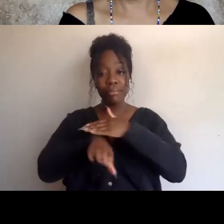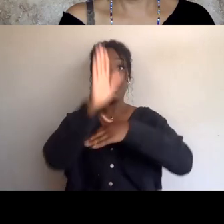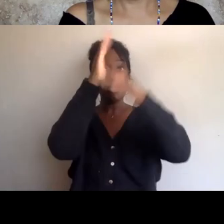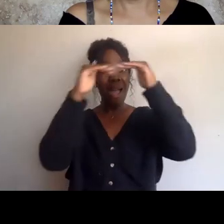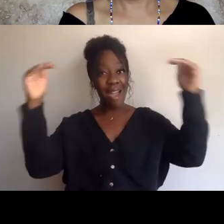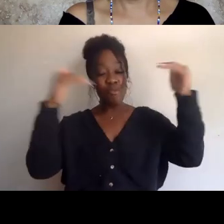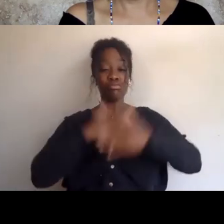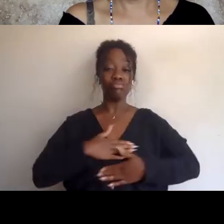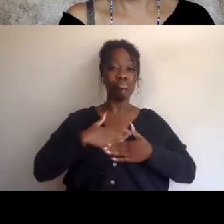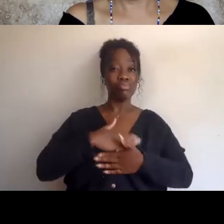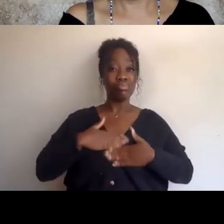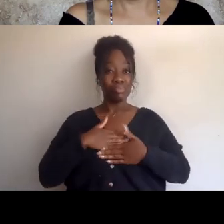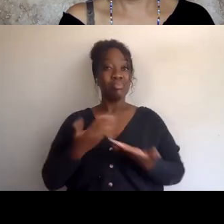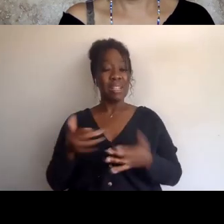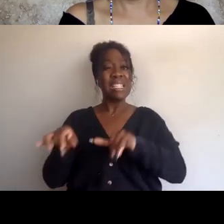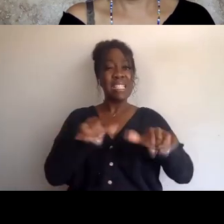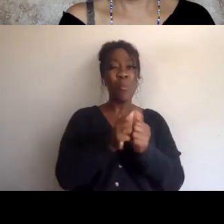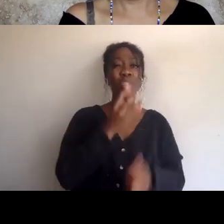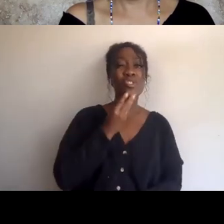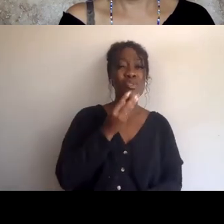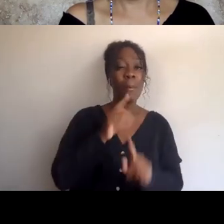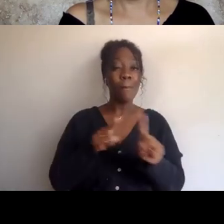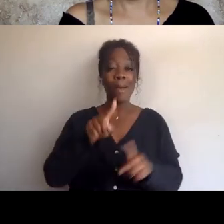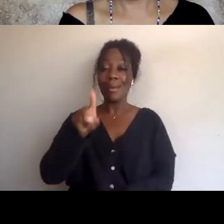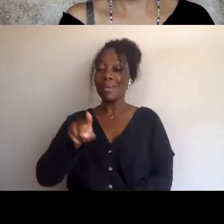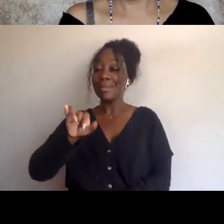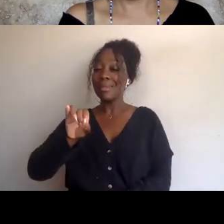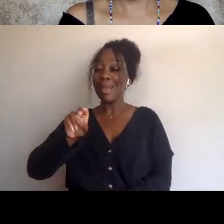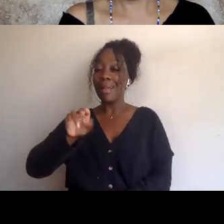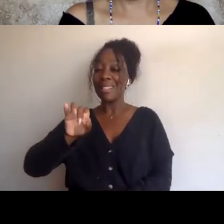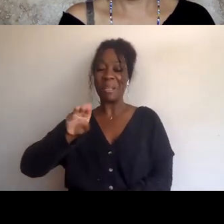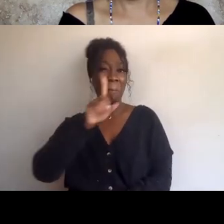but Zionism says nothing about the individual after they're dead, they don't give a ---- about you.